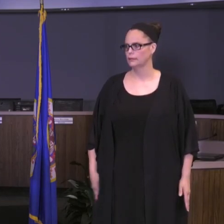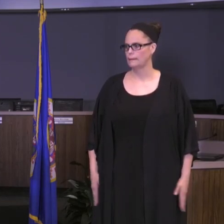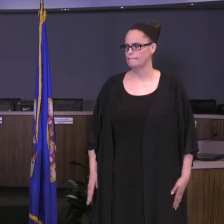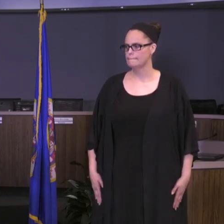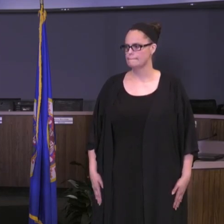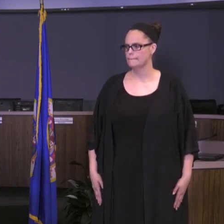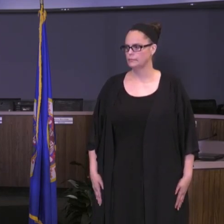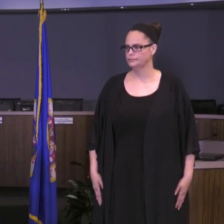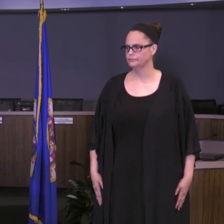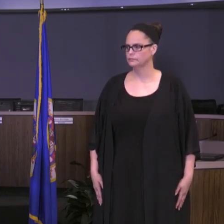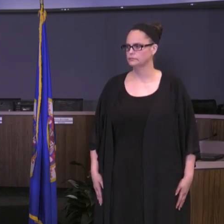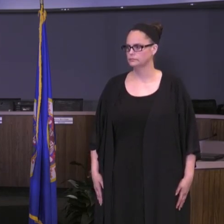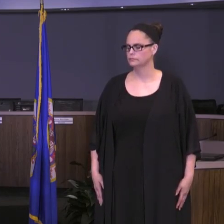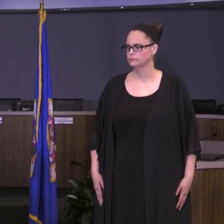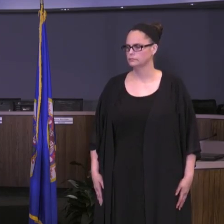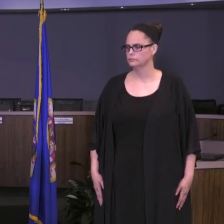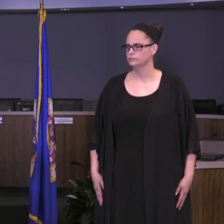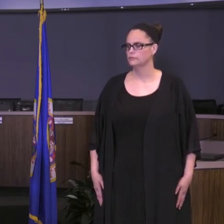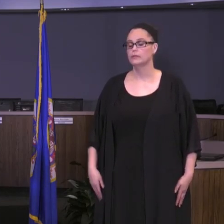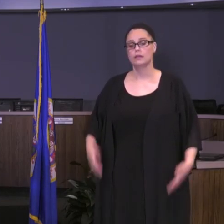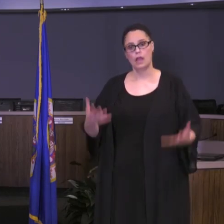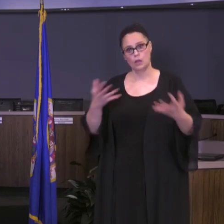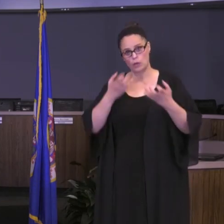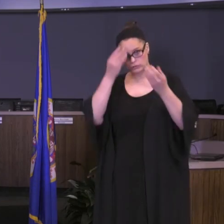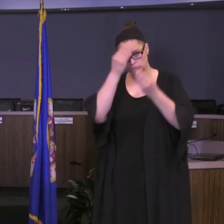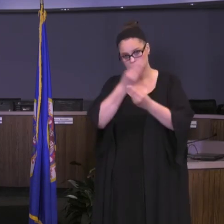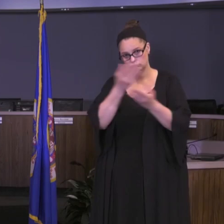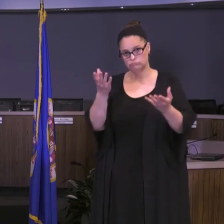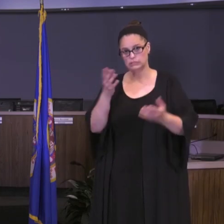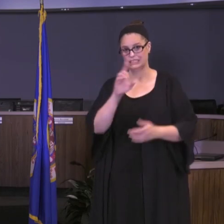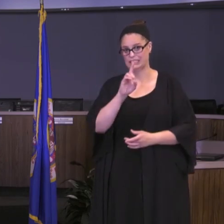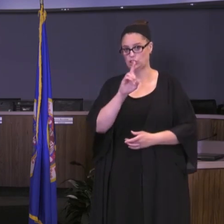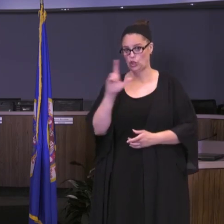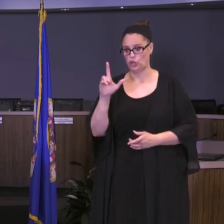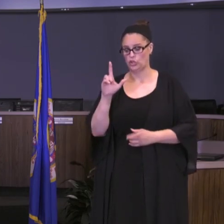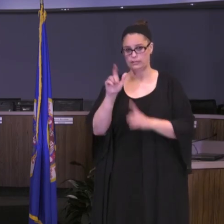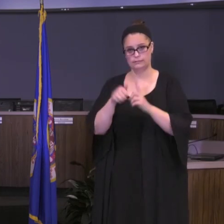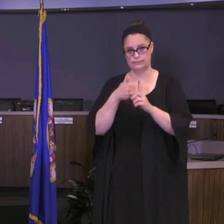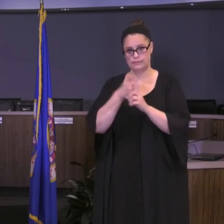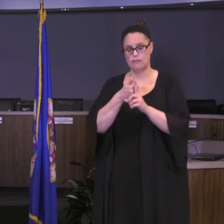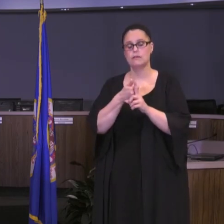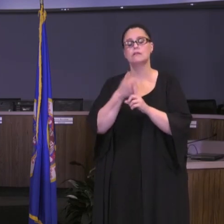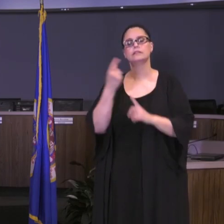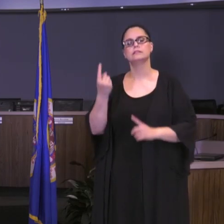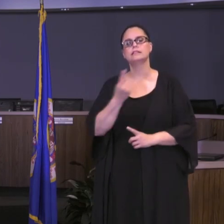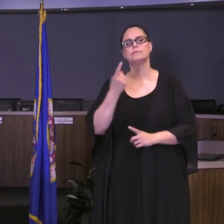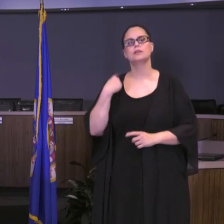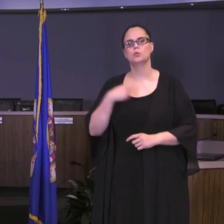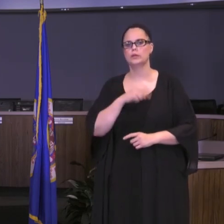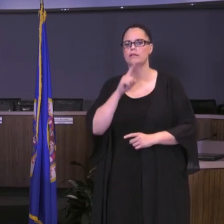I also want to share with you tonight that distance learning by choice is something that we are required to offer from the